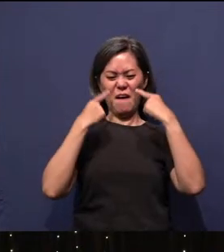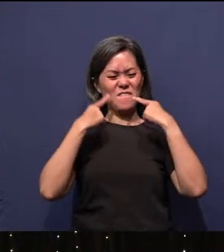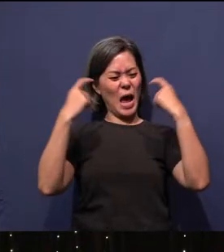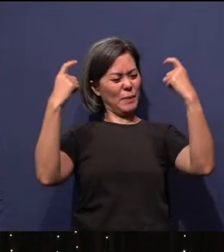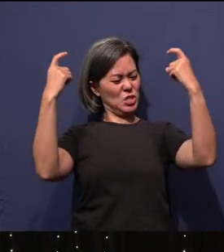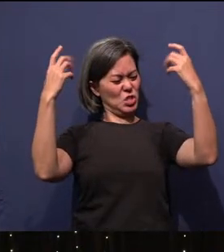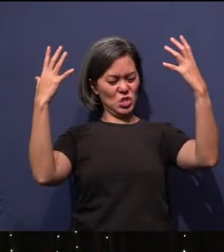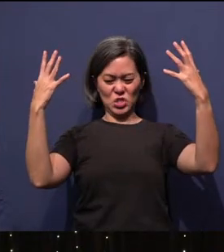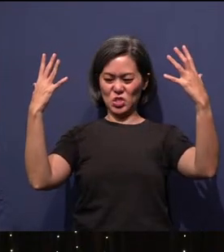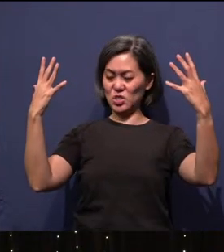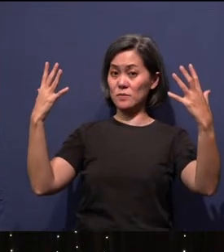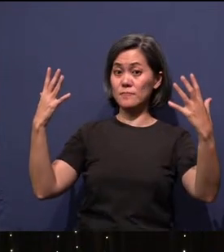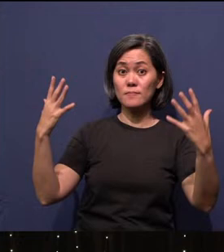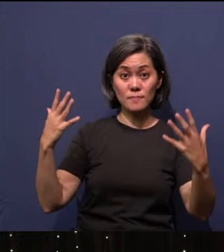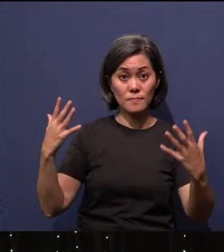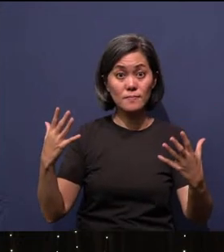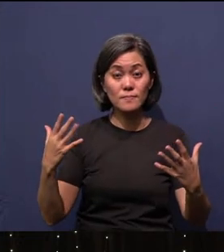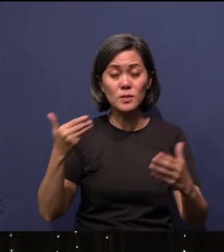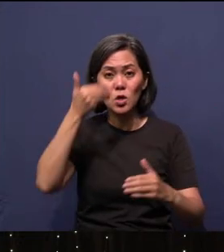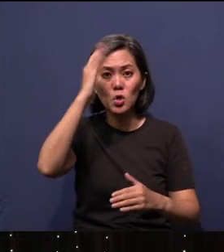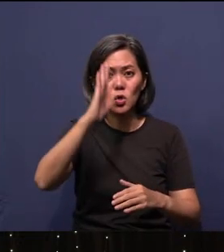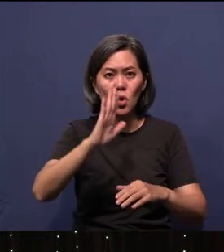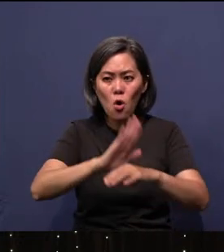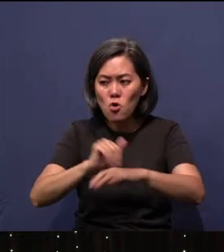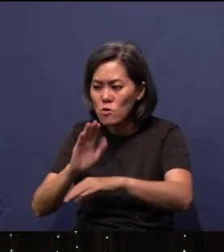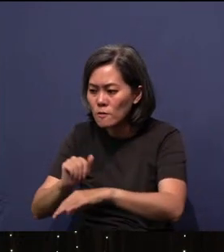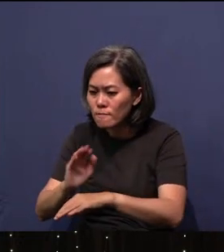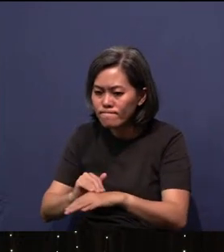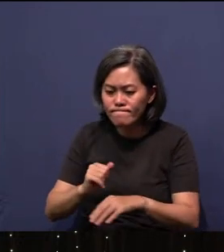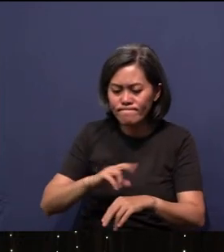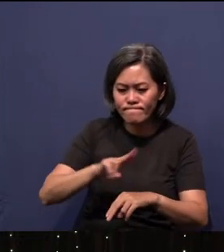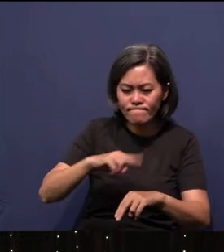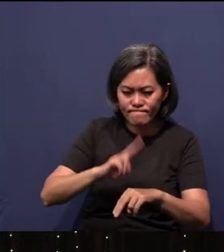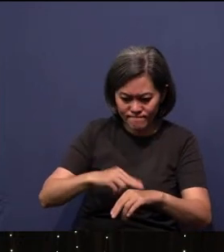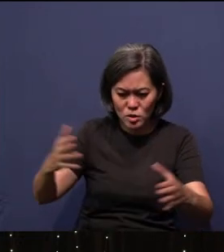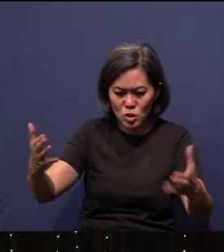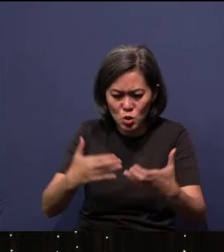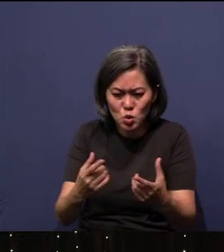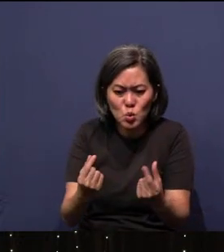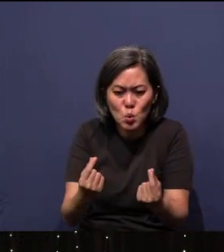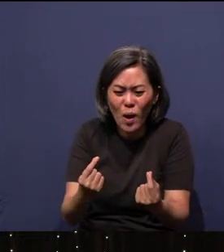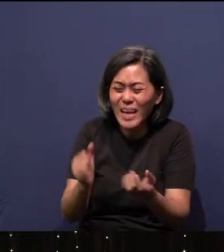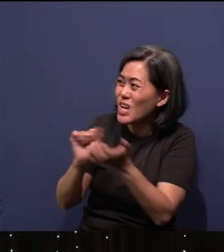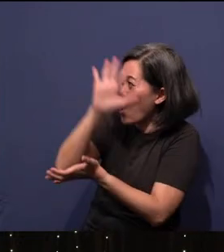God called the nations into being to glorify Him, but they wanted to glorify